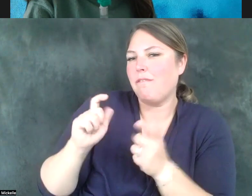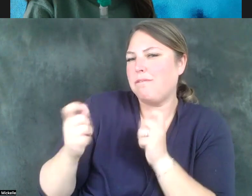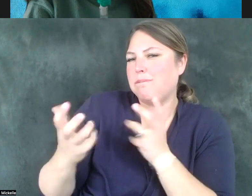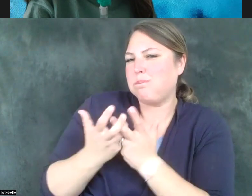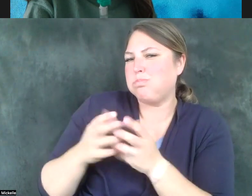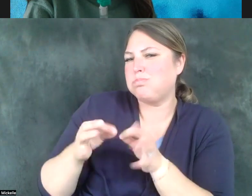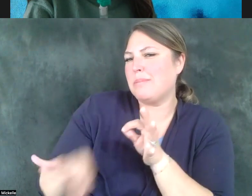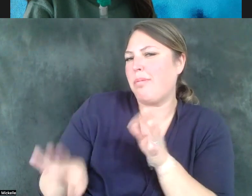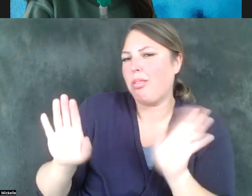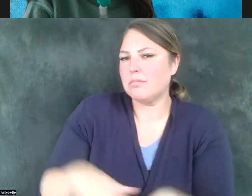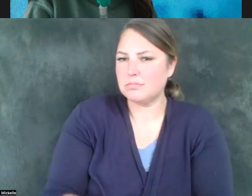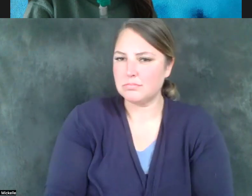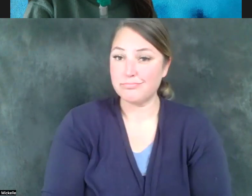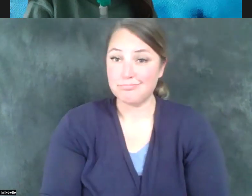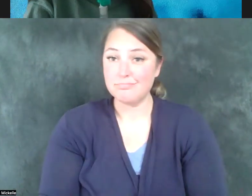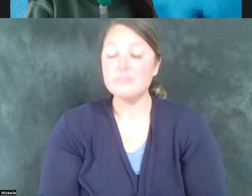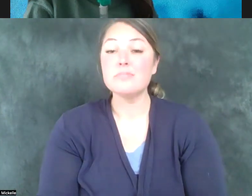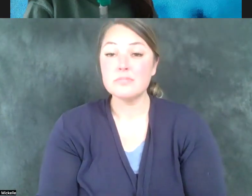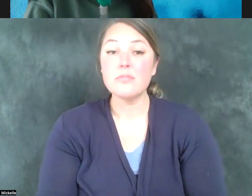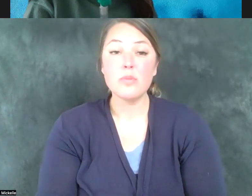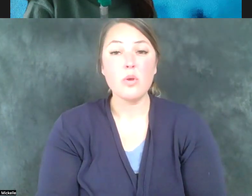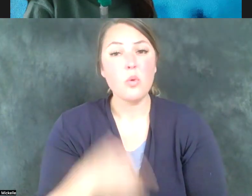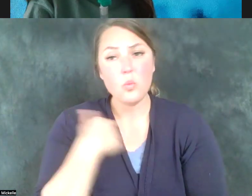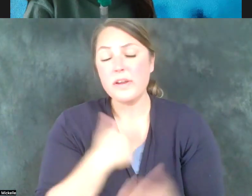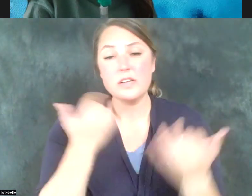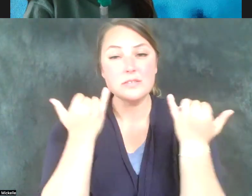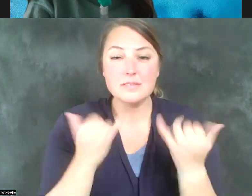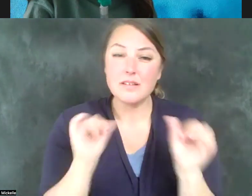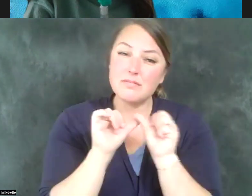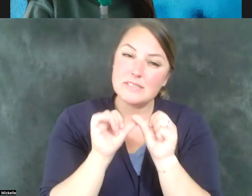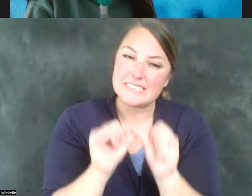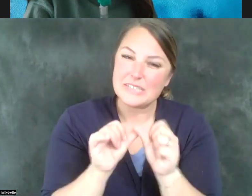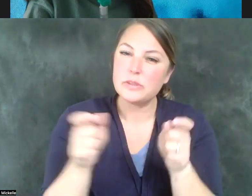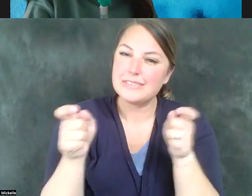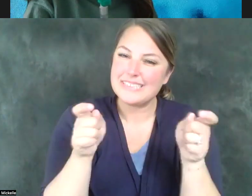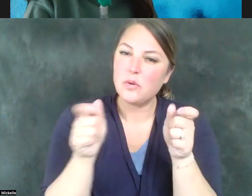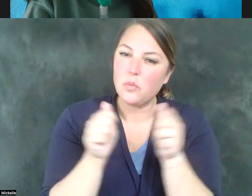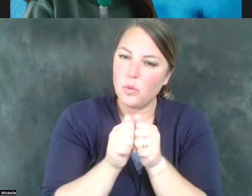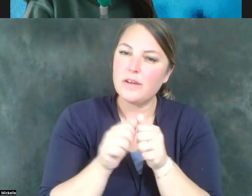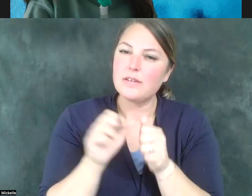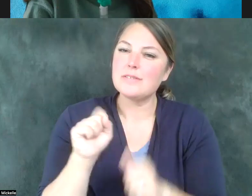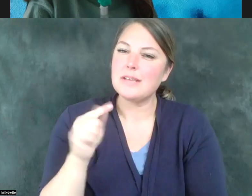accommodations. We are still continuing to deal with the stigma toward individuals with disabilities. And